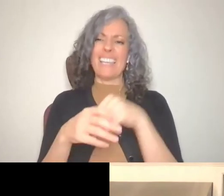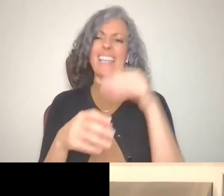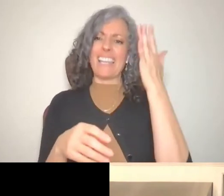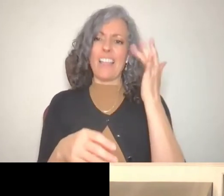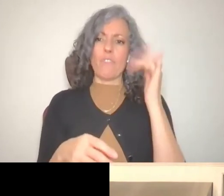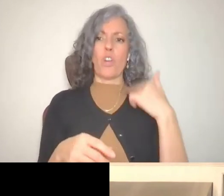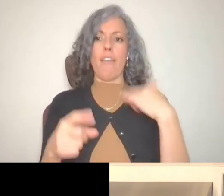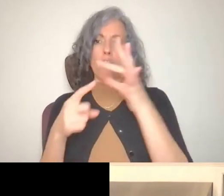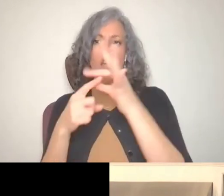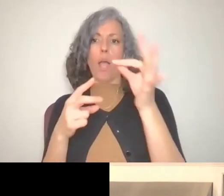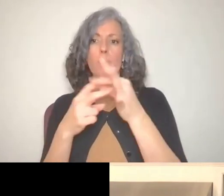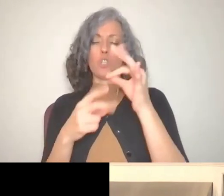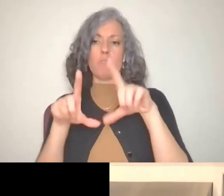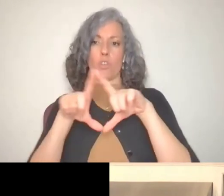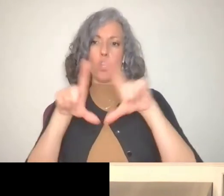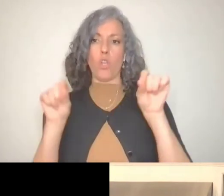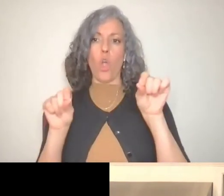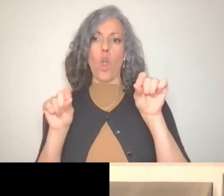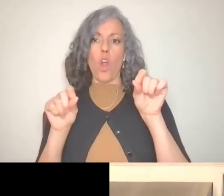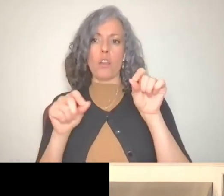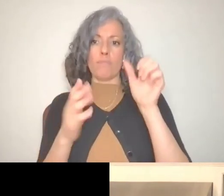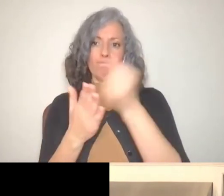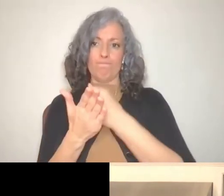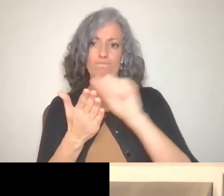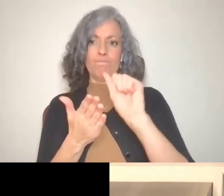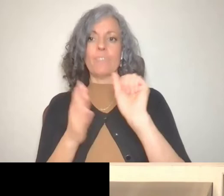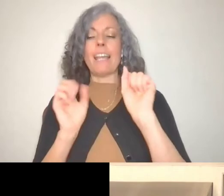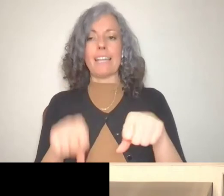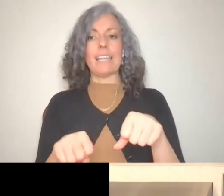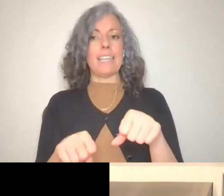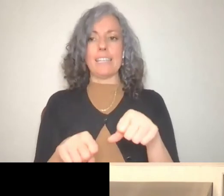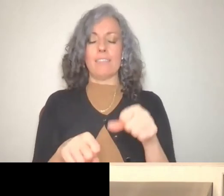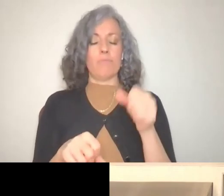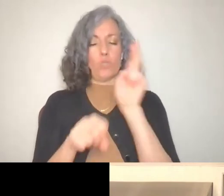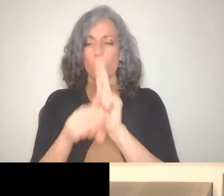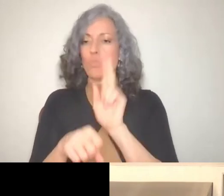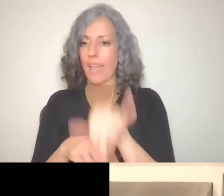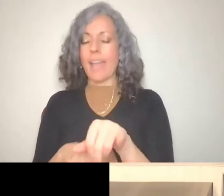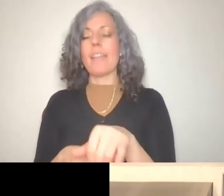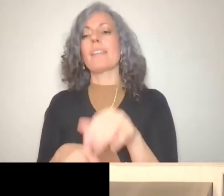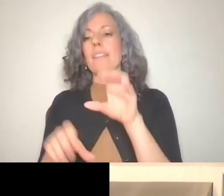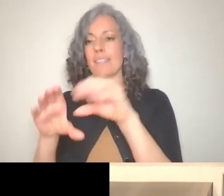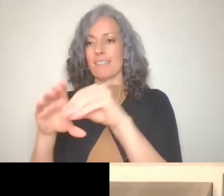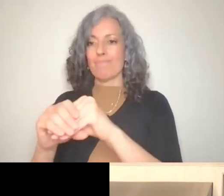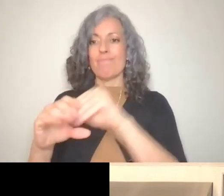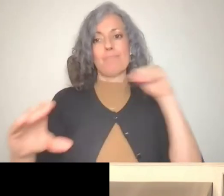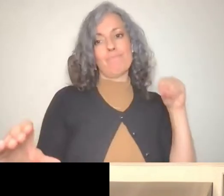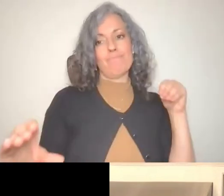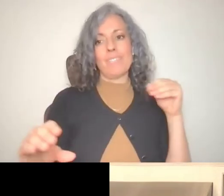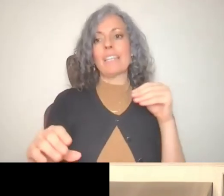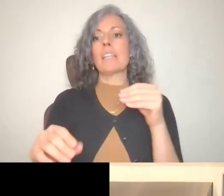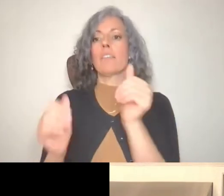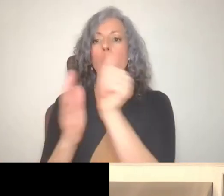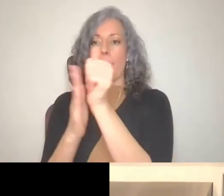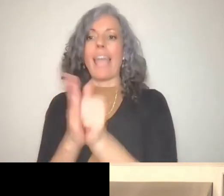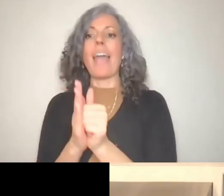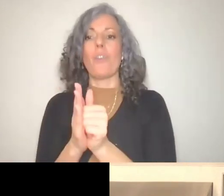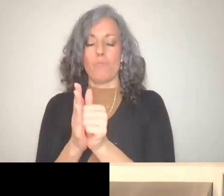card which I have a lot of can kick it on, just take buns, out of my ABLE account, but